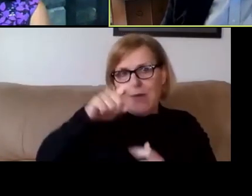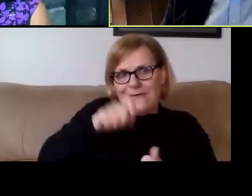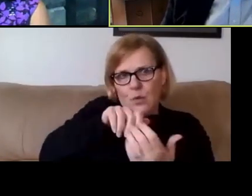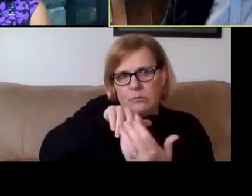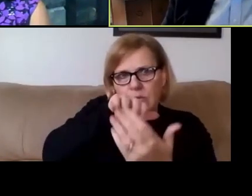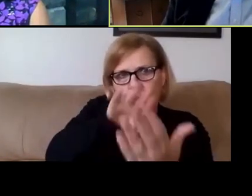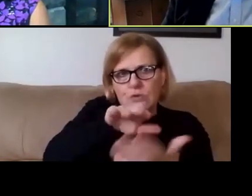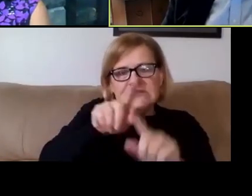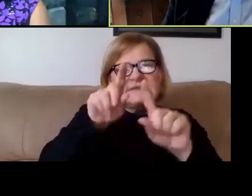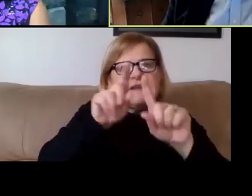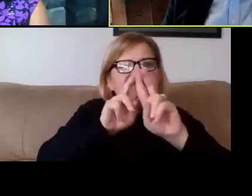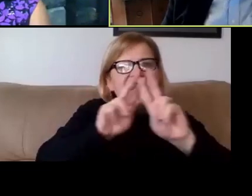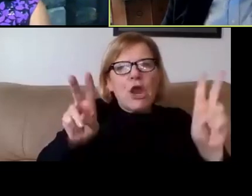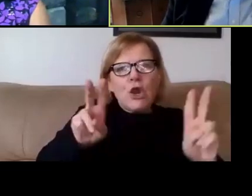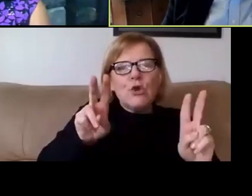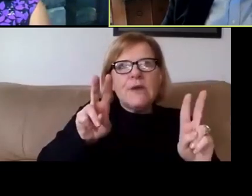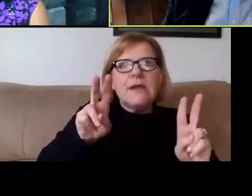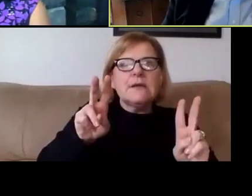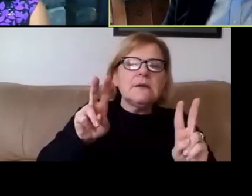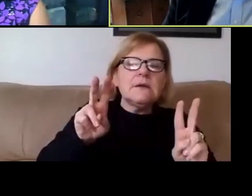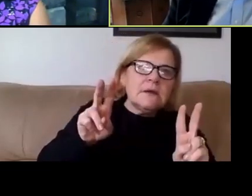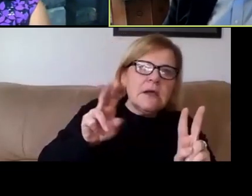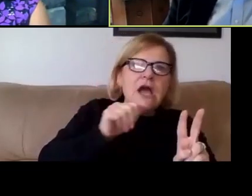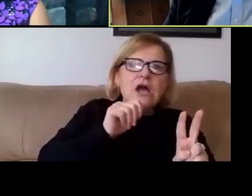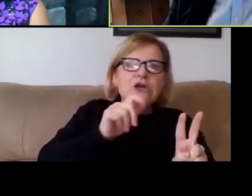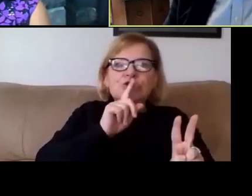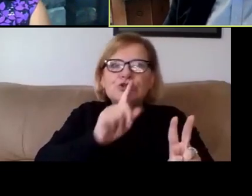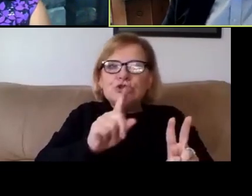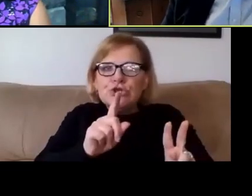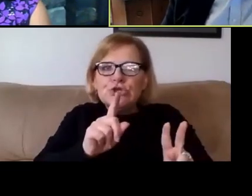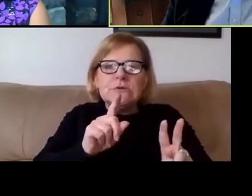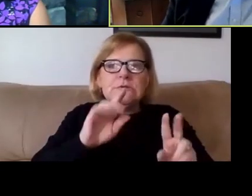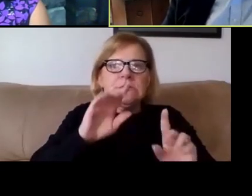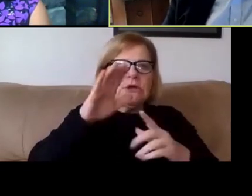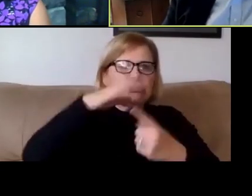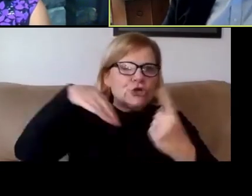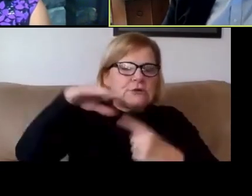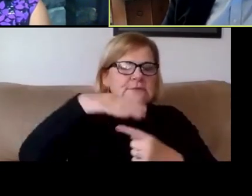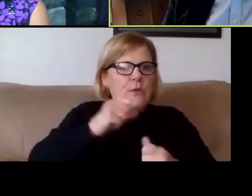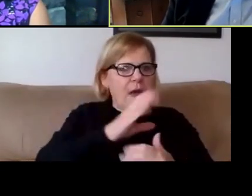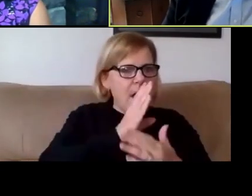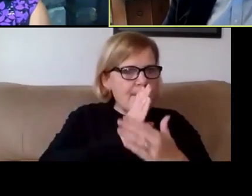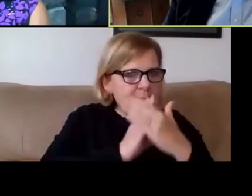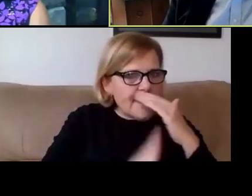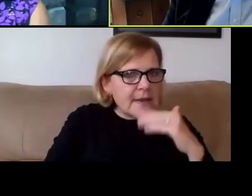these very uncertain circumstances with a sense of humility, recognizing that we're gonna make mistakes.